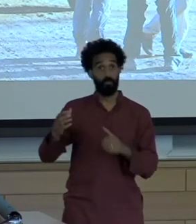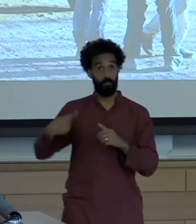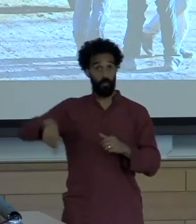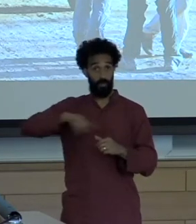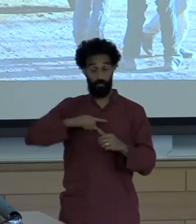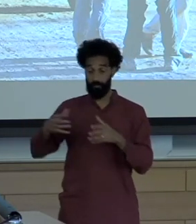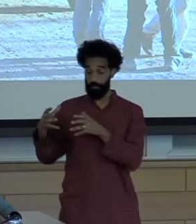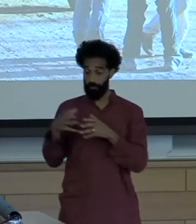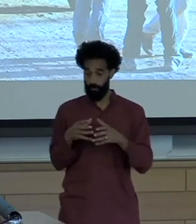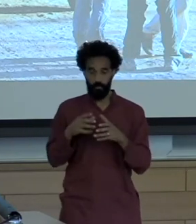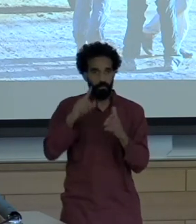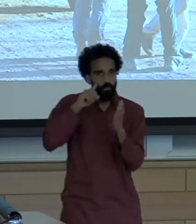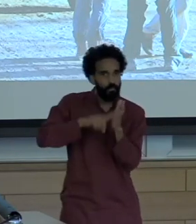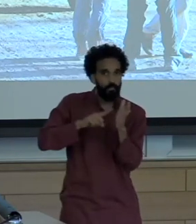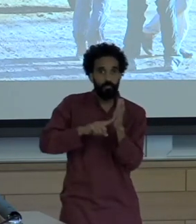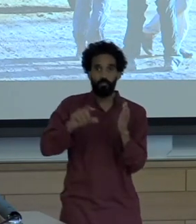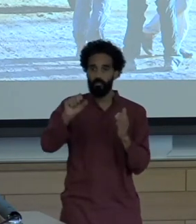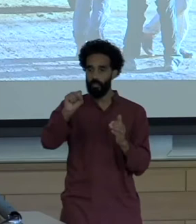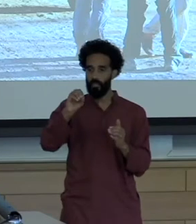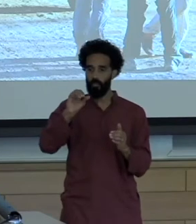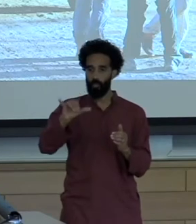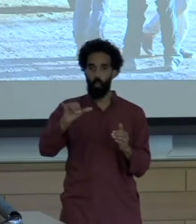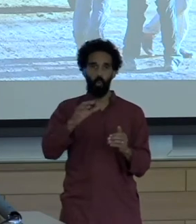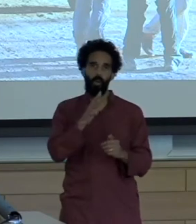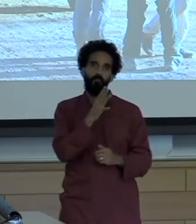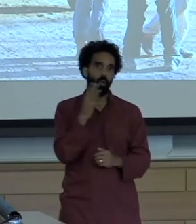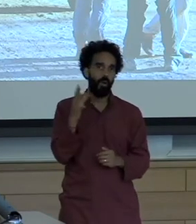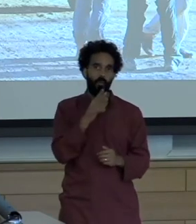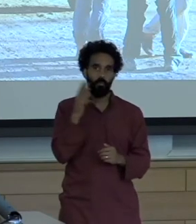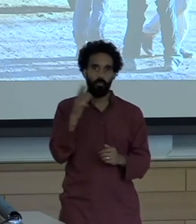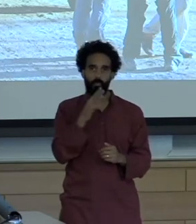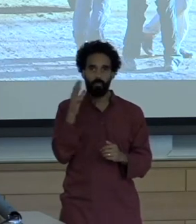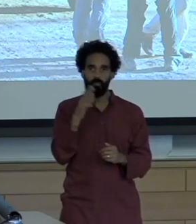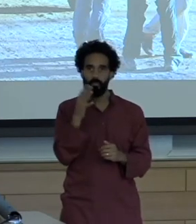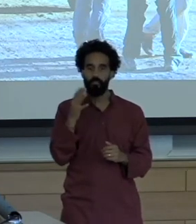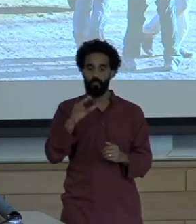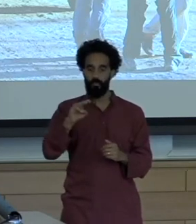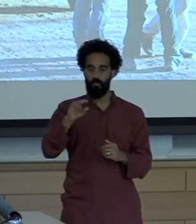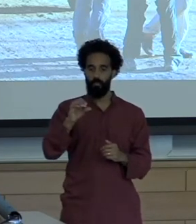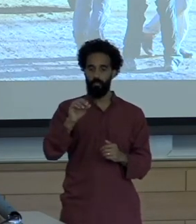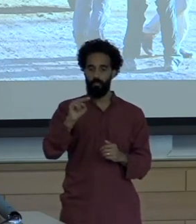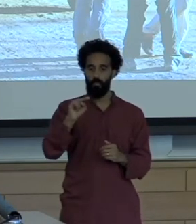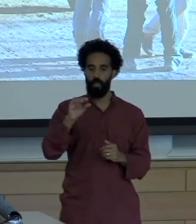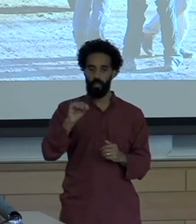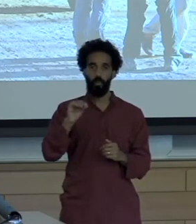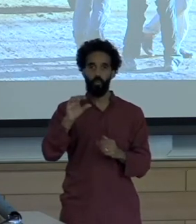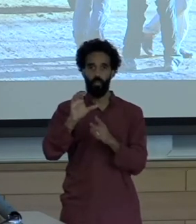Soy arming monoculture. They have popped up all around the transamazonica way and